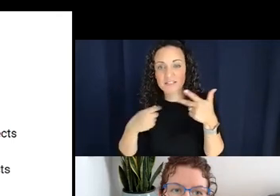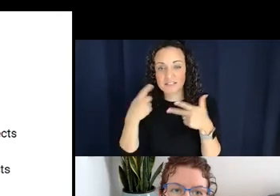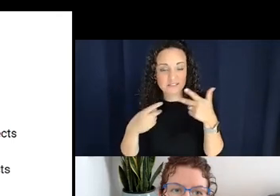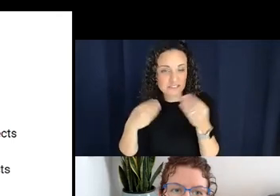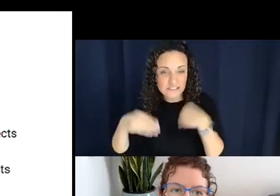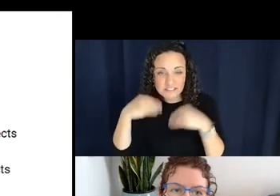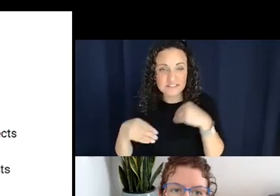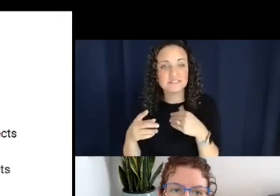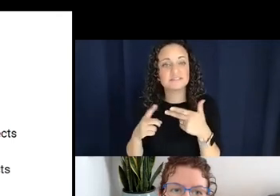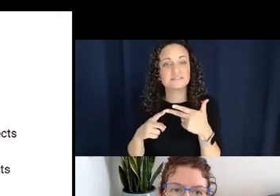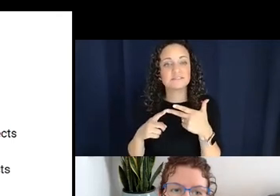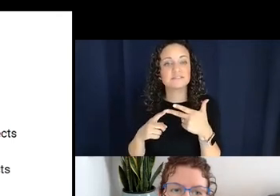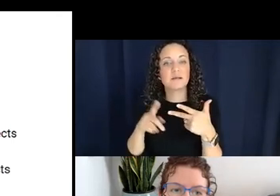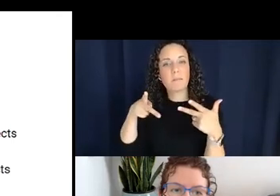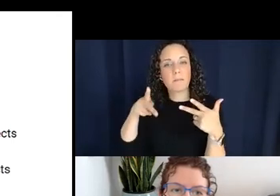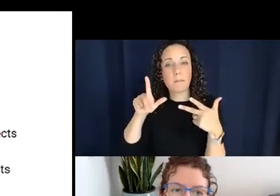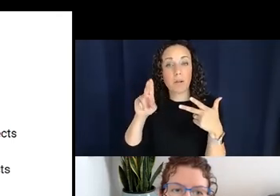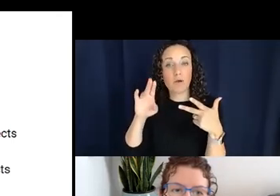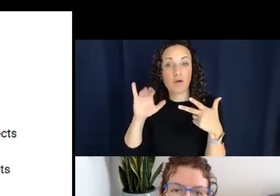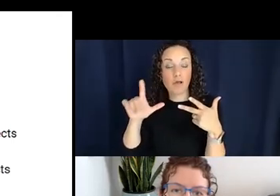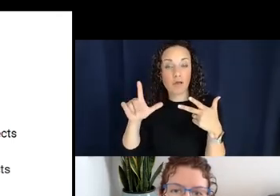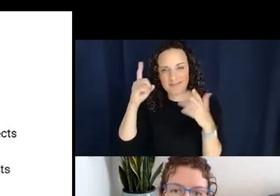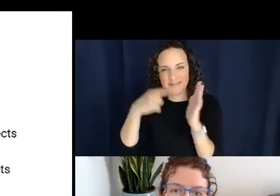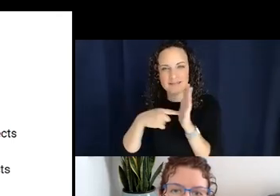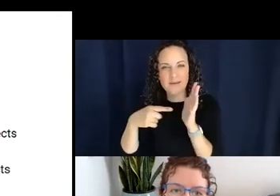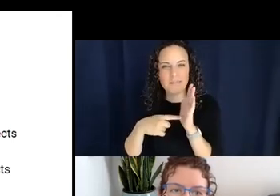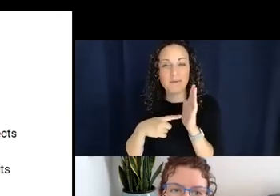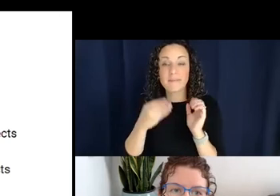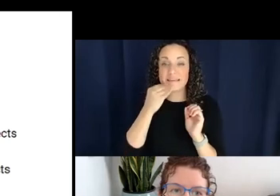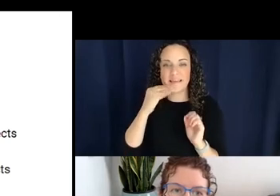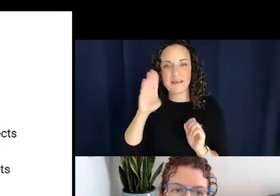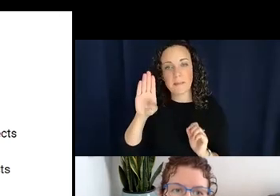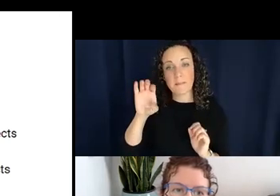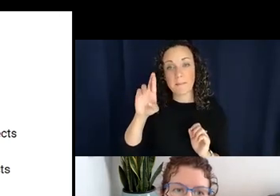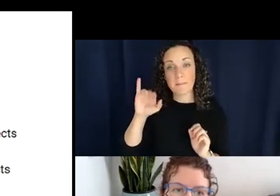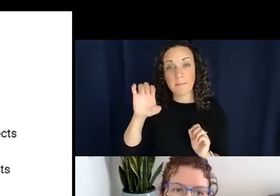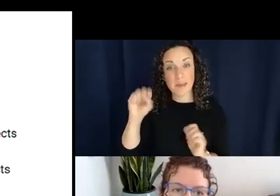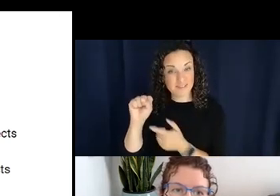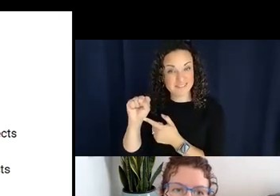example of eating plural objects would be something like I’m eating berries. And then